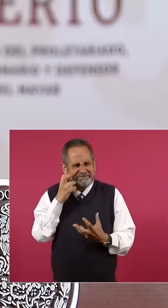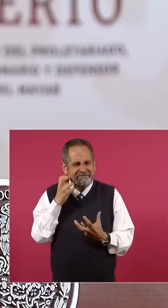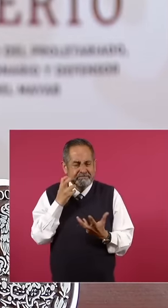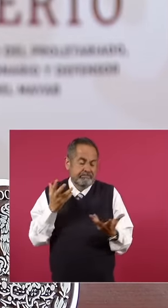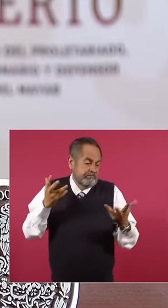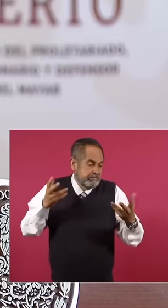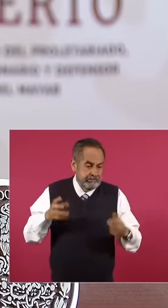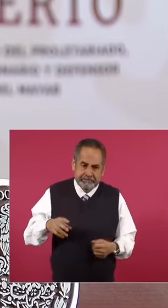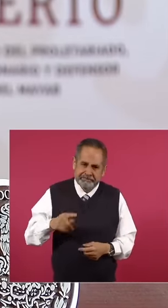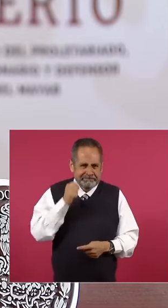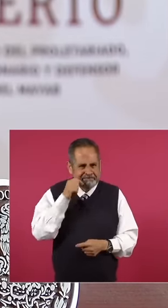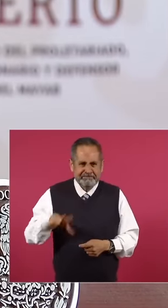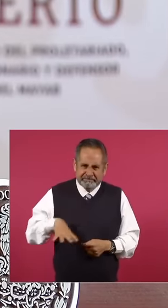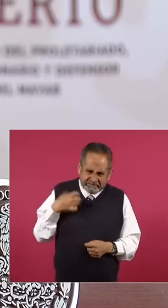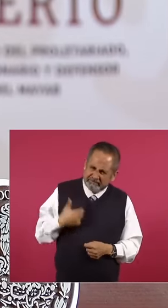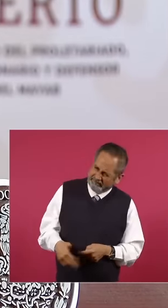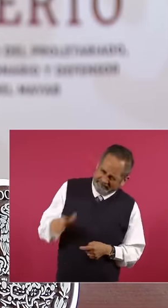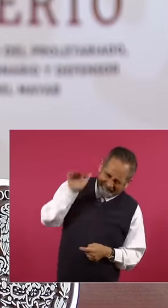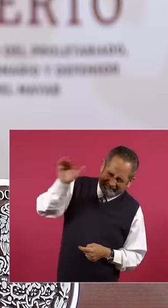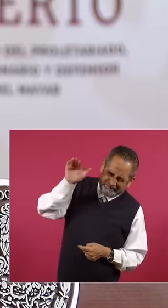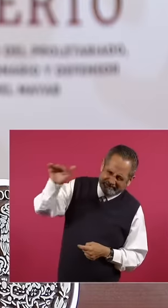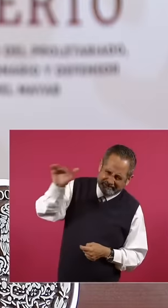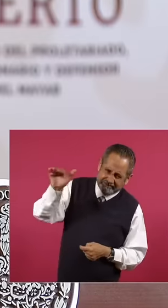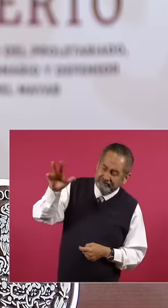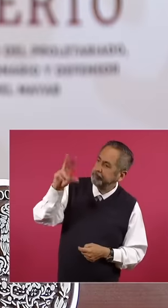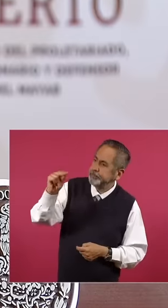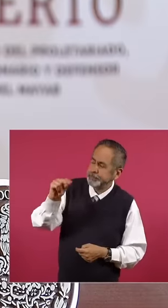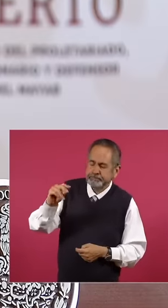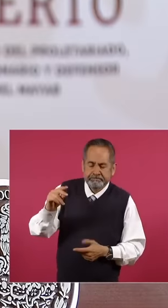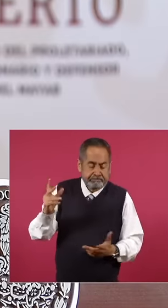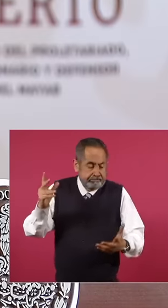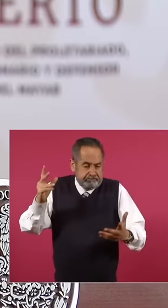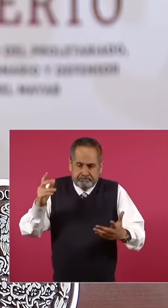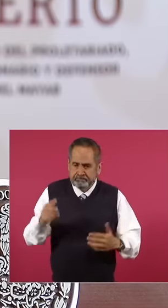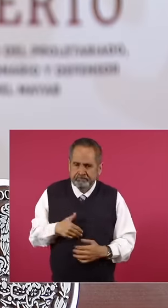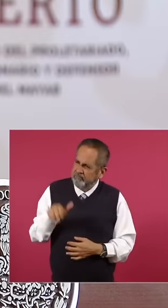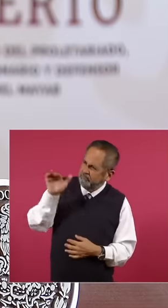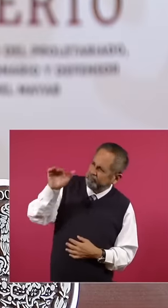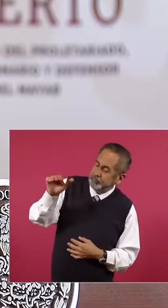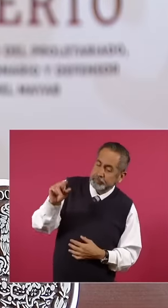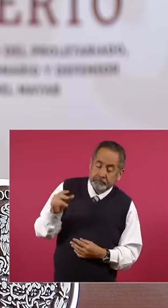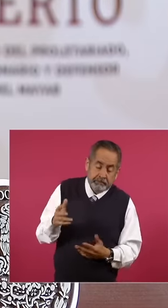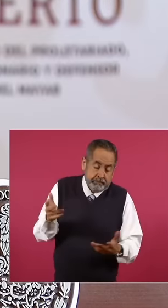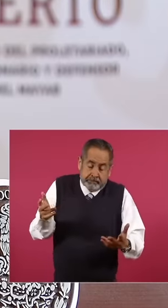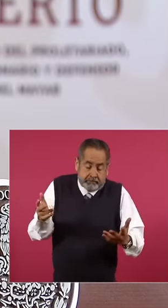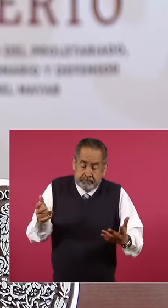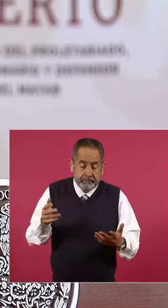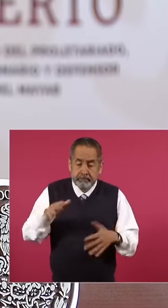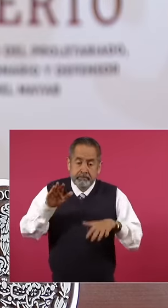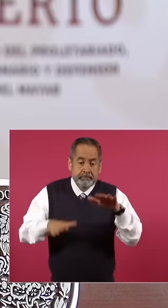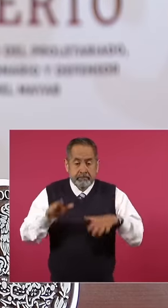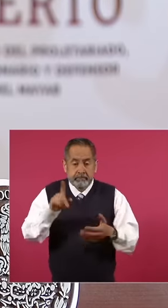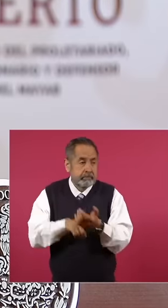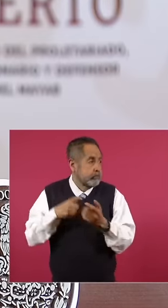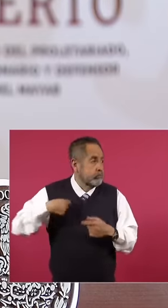effort sometimes the requests, desires or actions that Something that we want to achieve